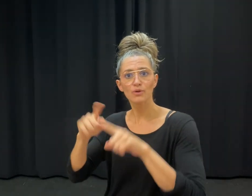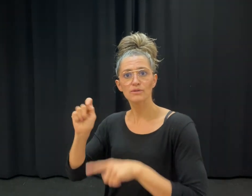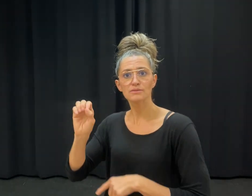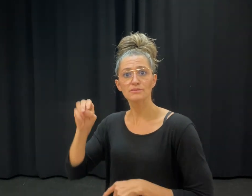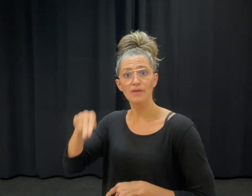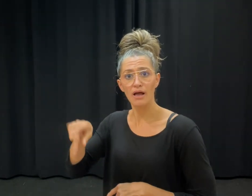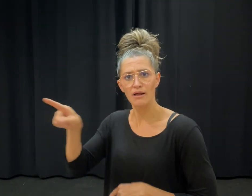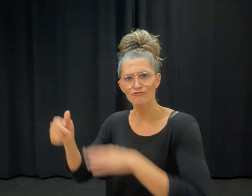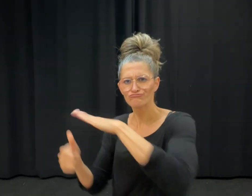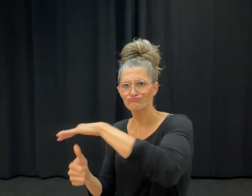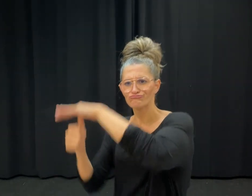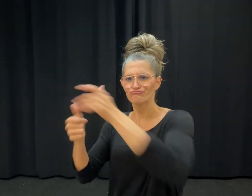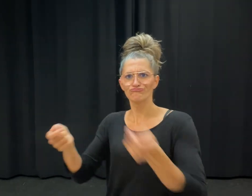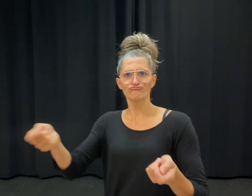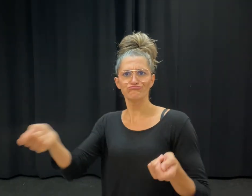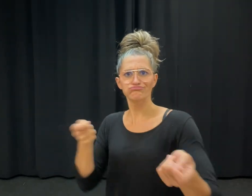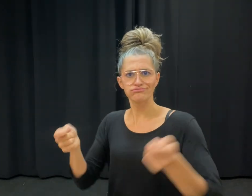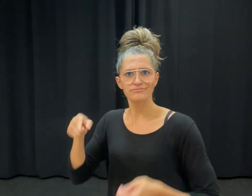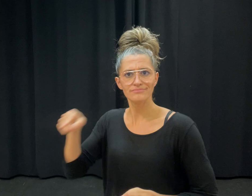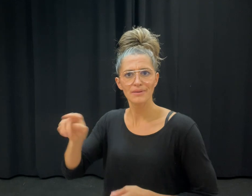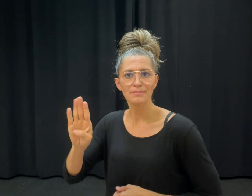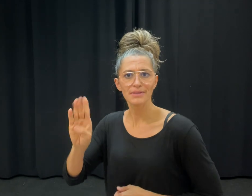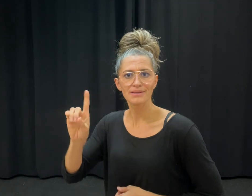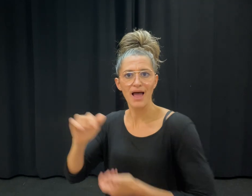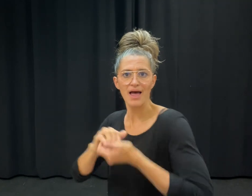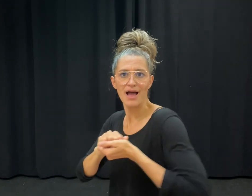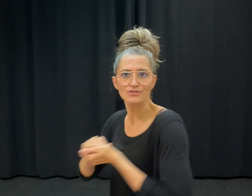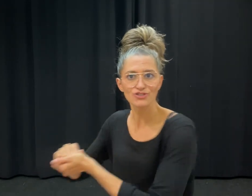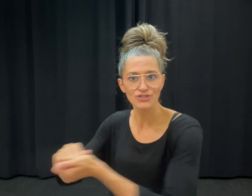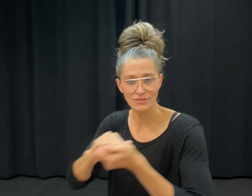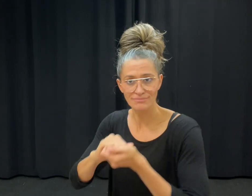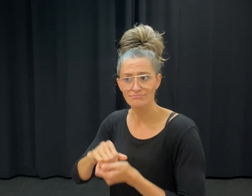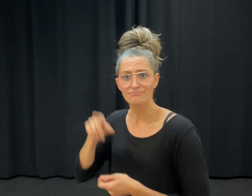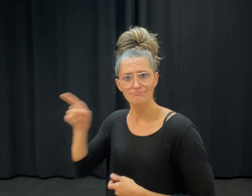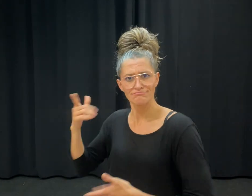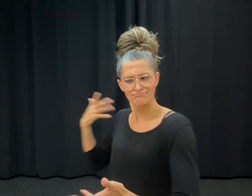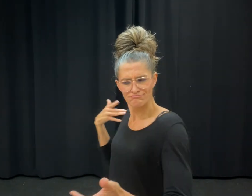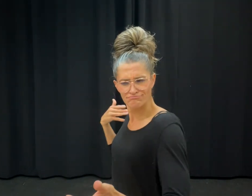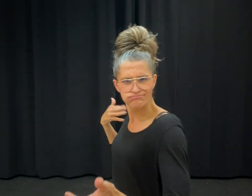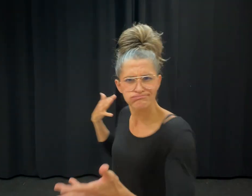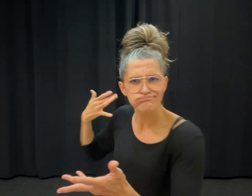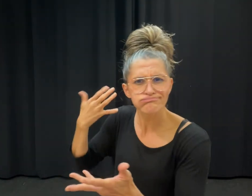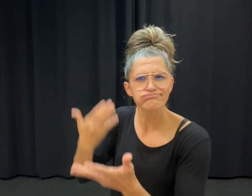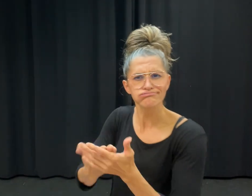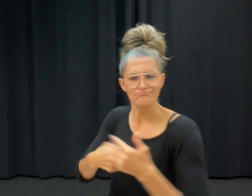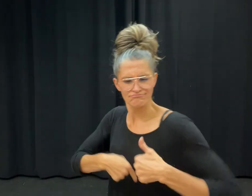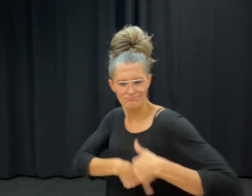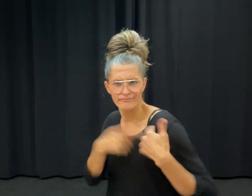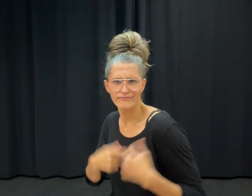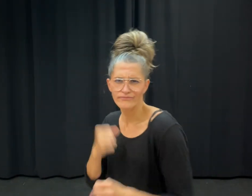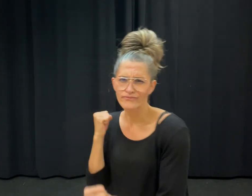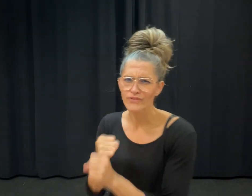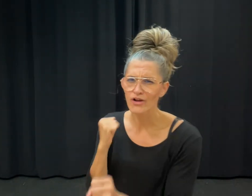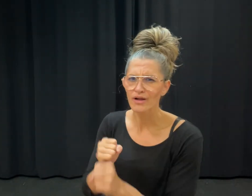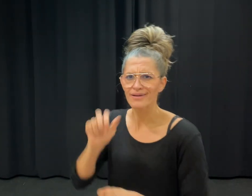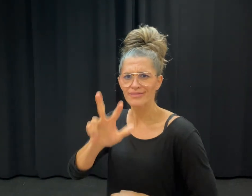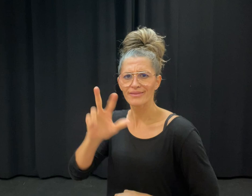Chair of the BDA. He has devoted over 30 years to promote